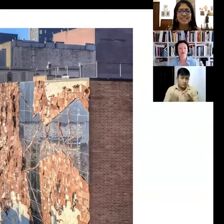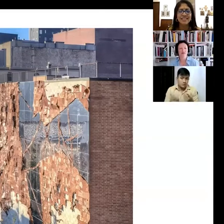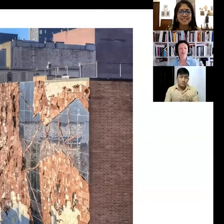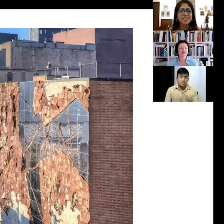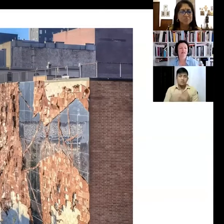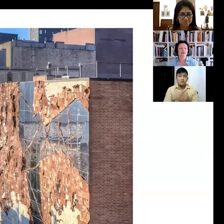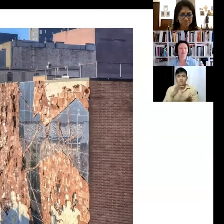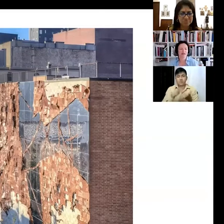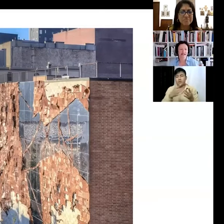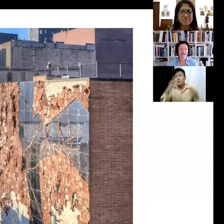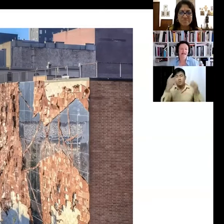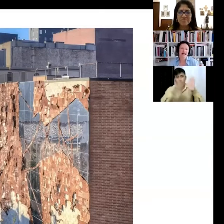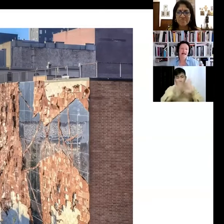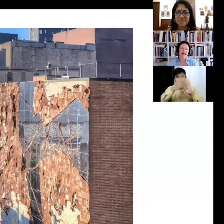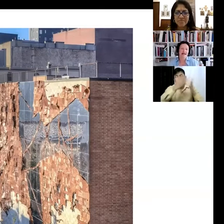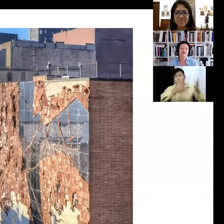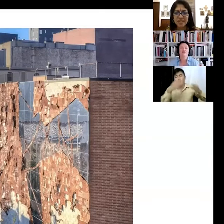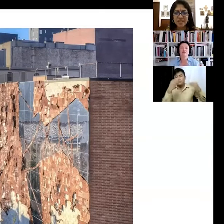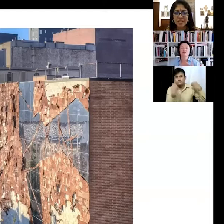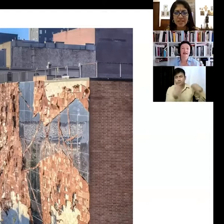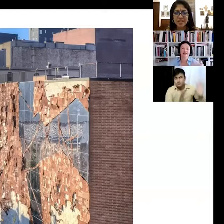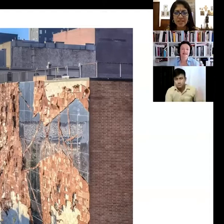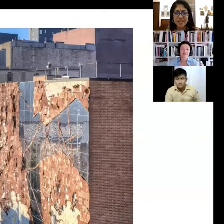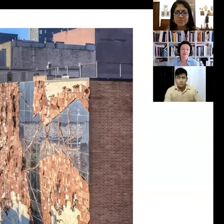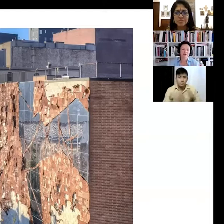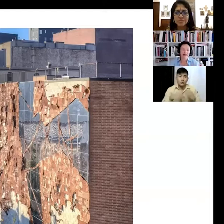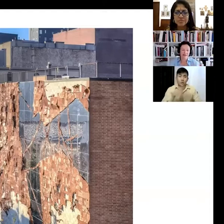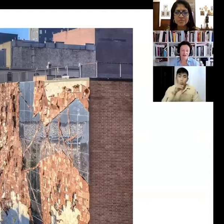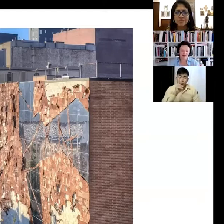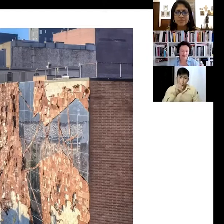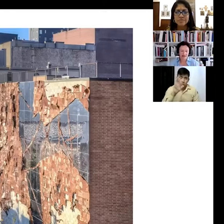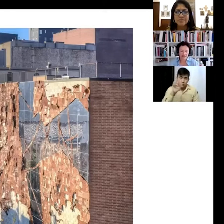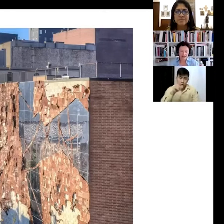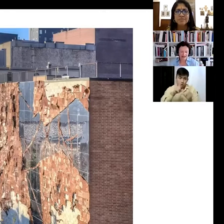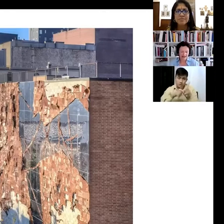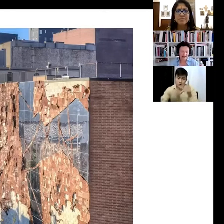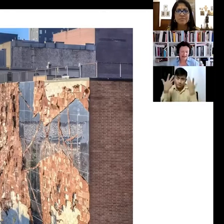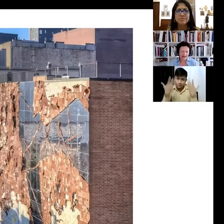too expensive to maintain and then for two decades it was completely abandoned and then